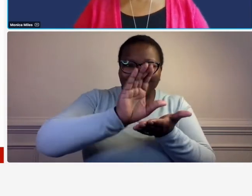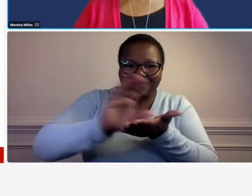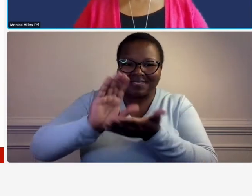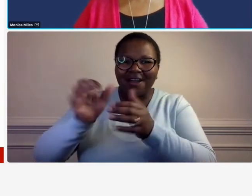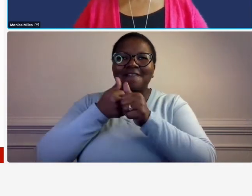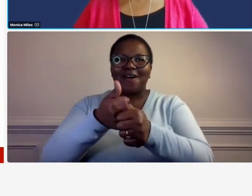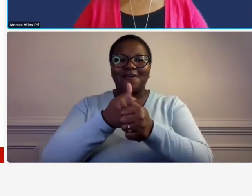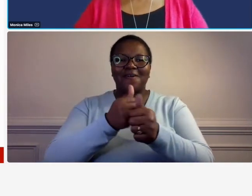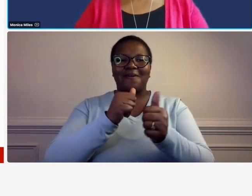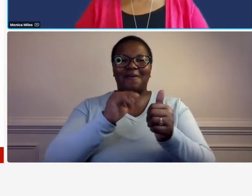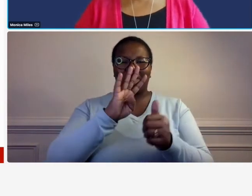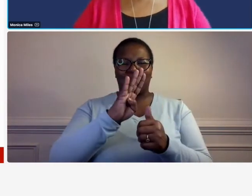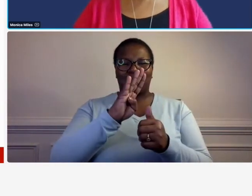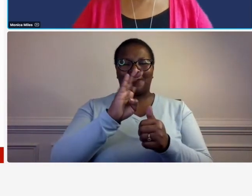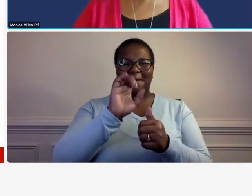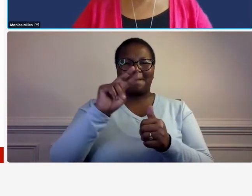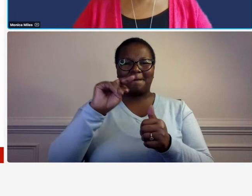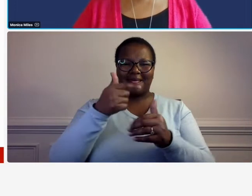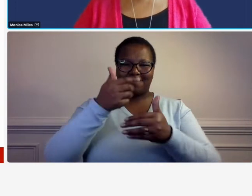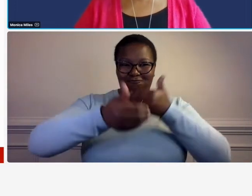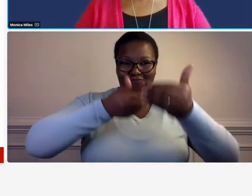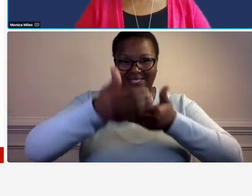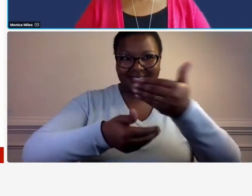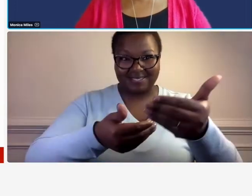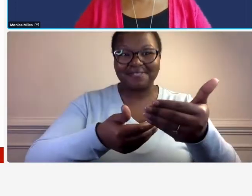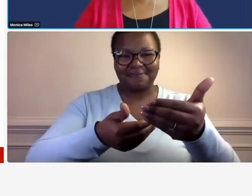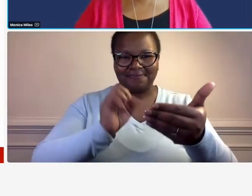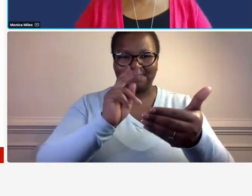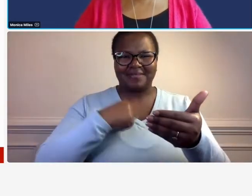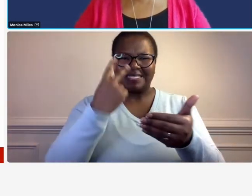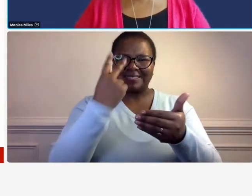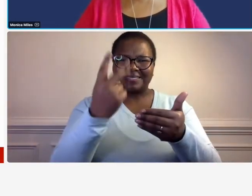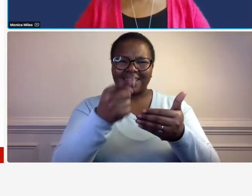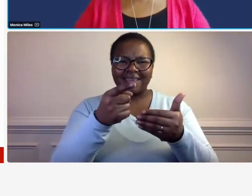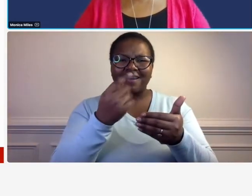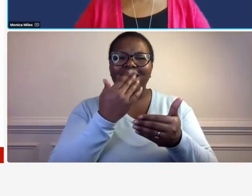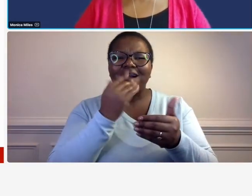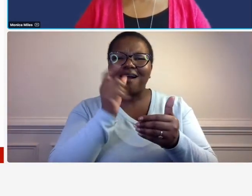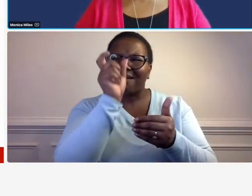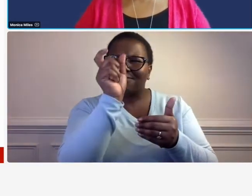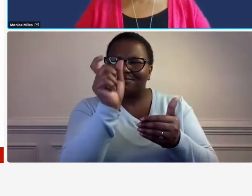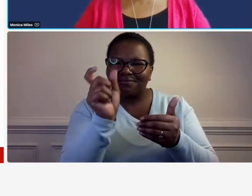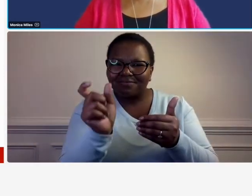at these highlighted words okay so um first set of highlighted words are um reasonable assurance